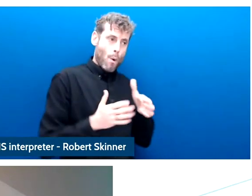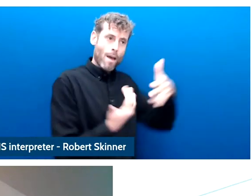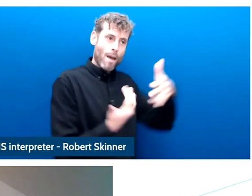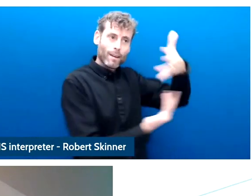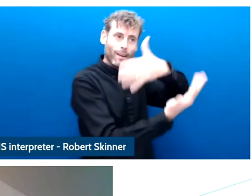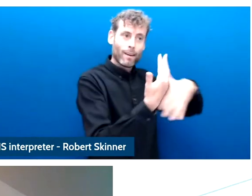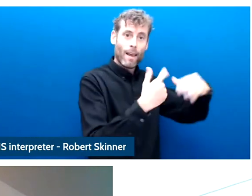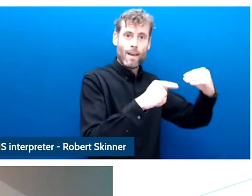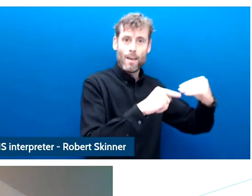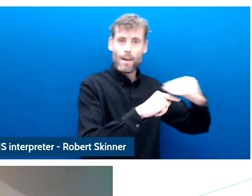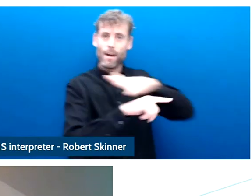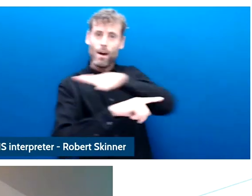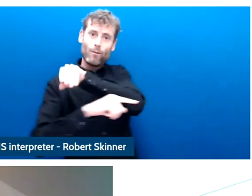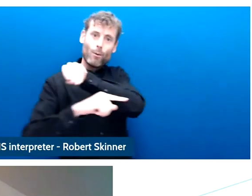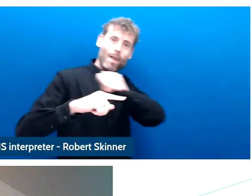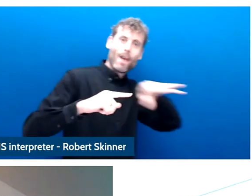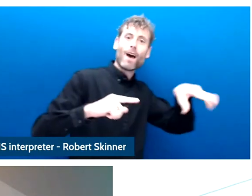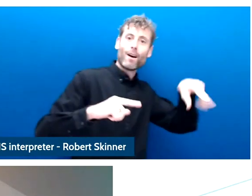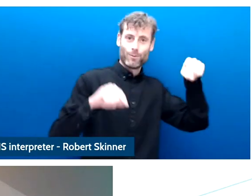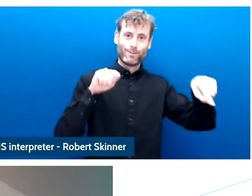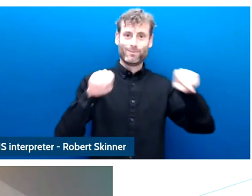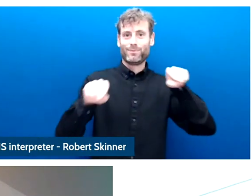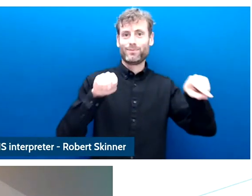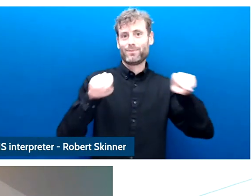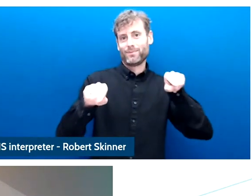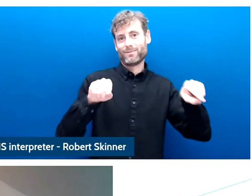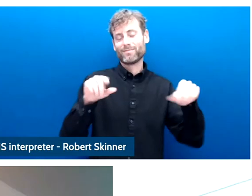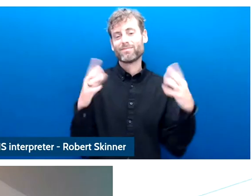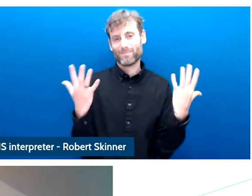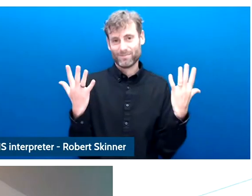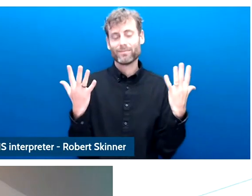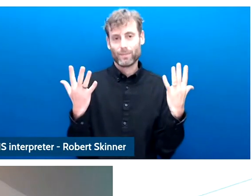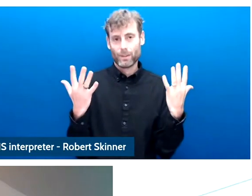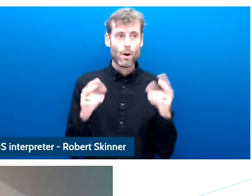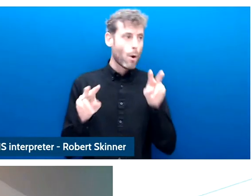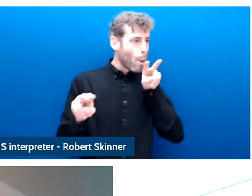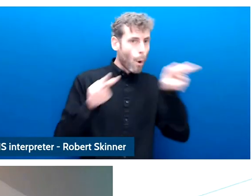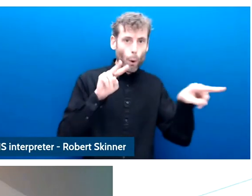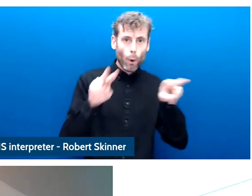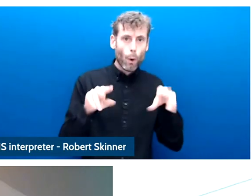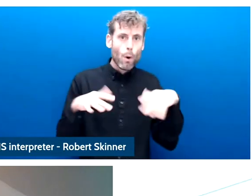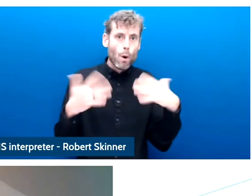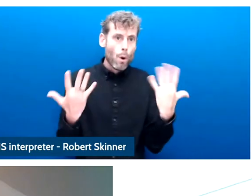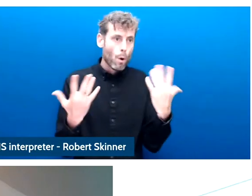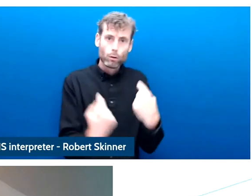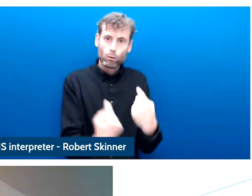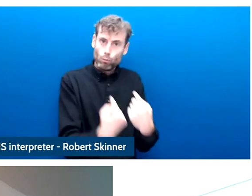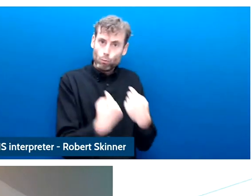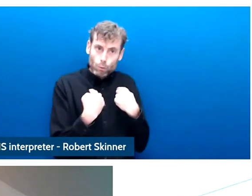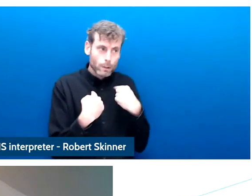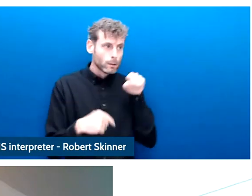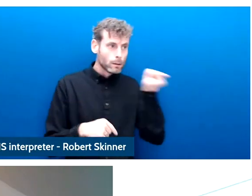will be able to address the risks but also unlock the promise of these new capabilities.